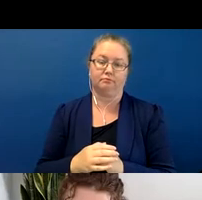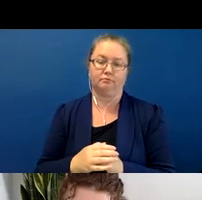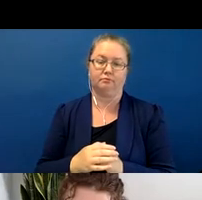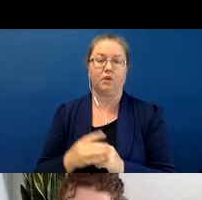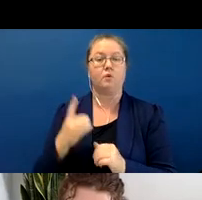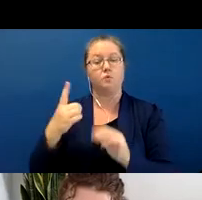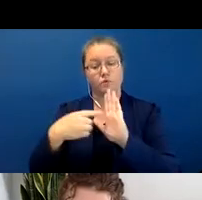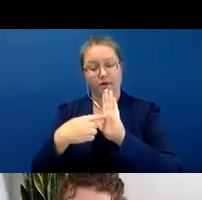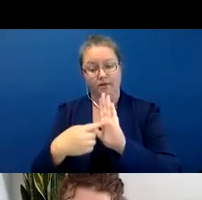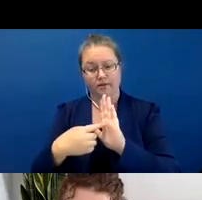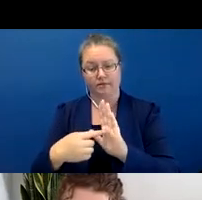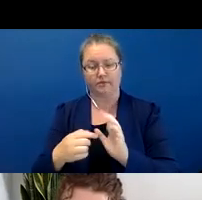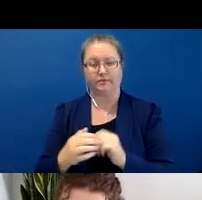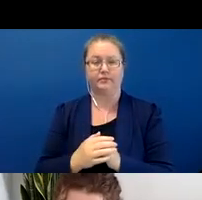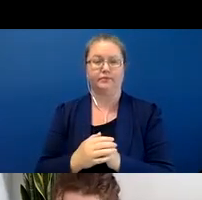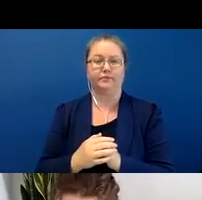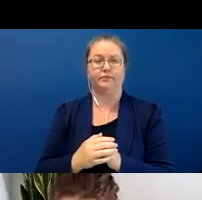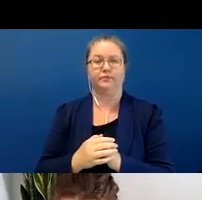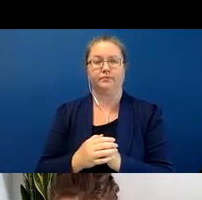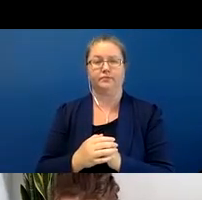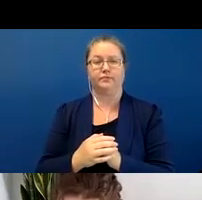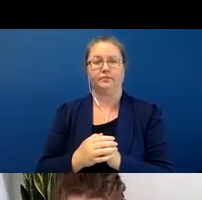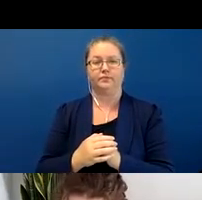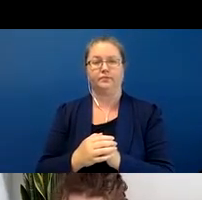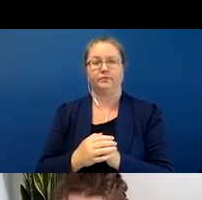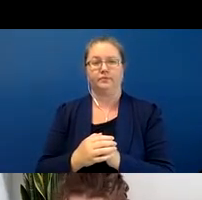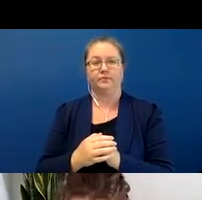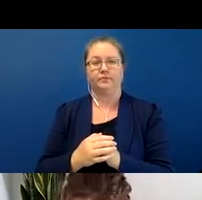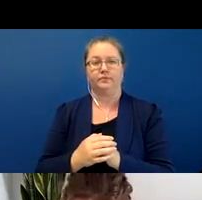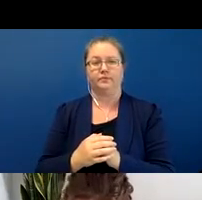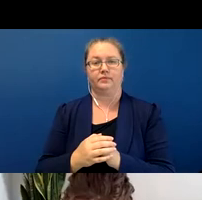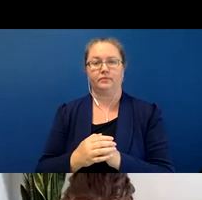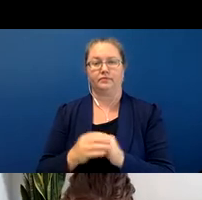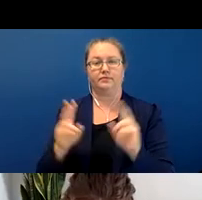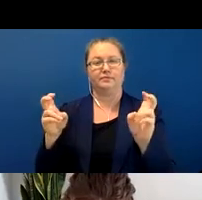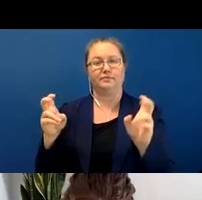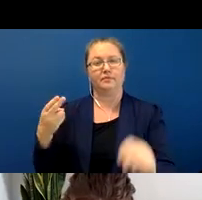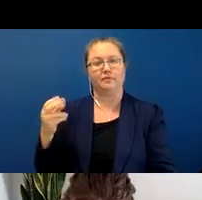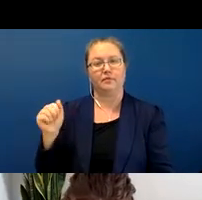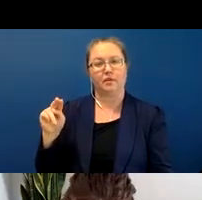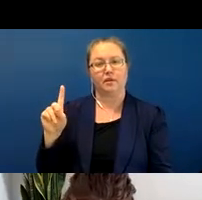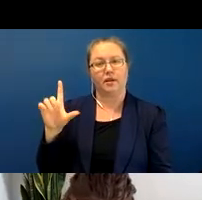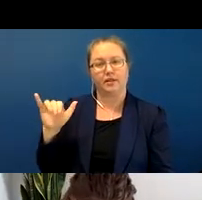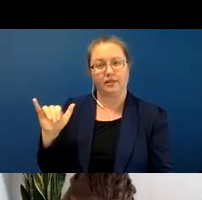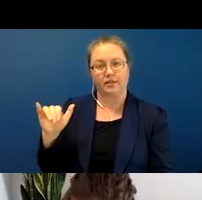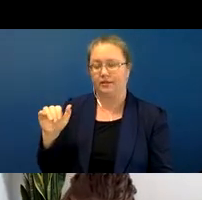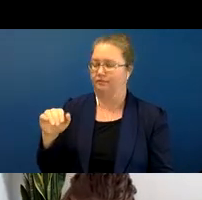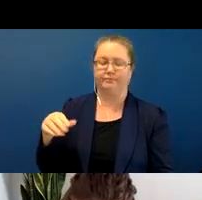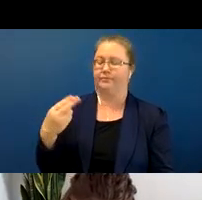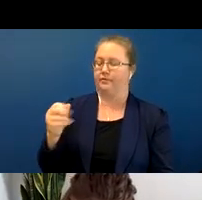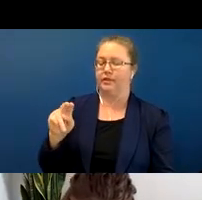terminology is the use of Navajo handling verbs. So here the hand is only implicit in